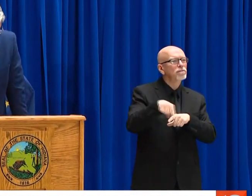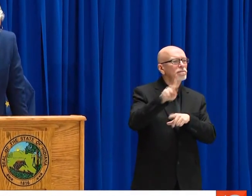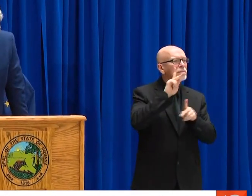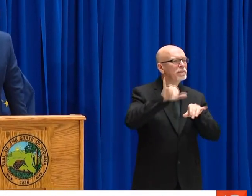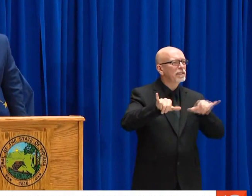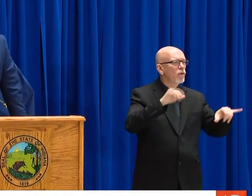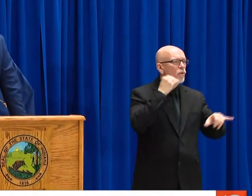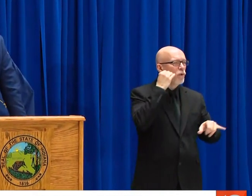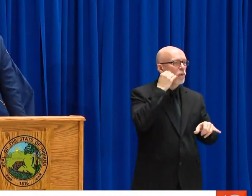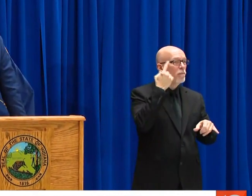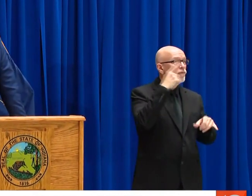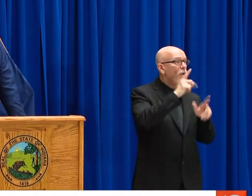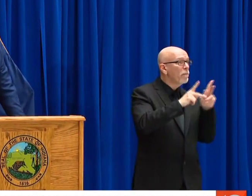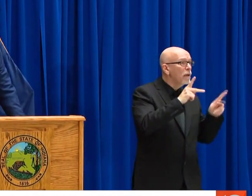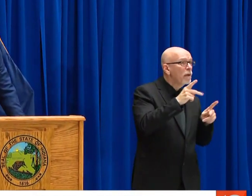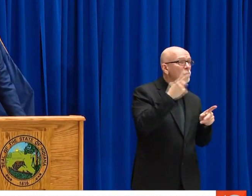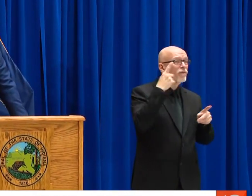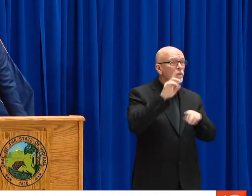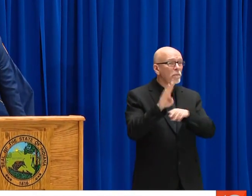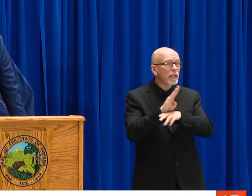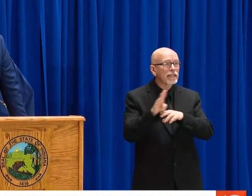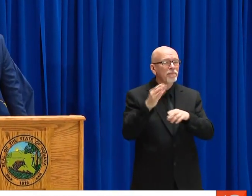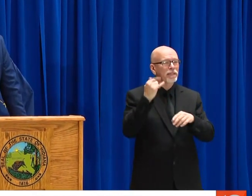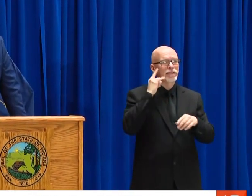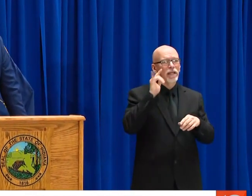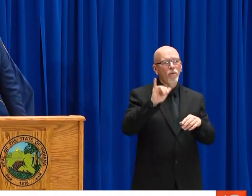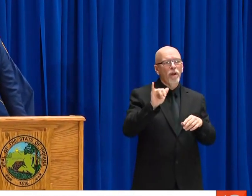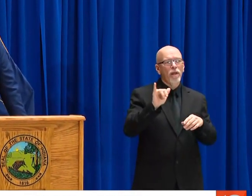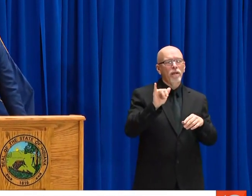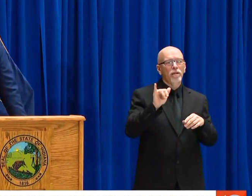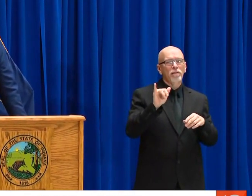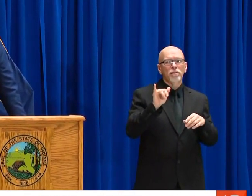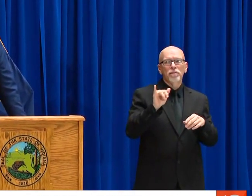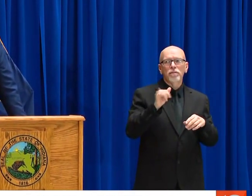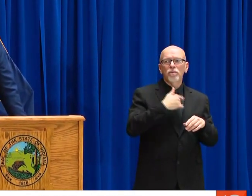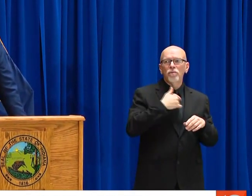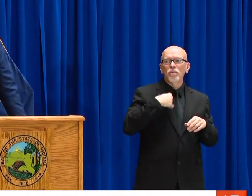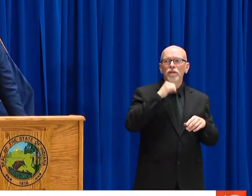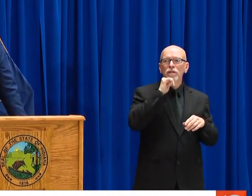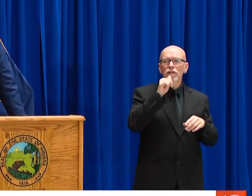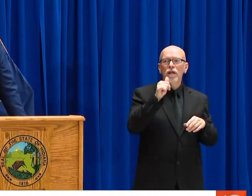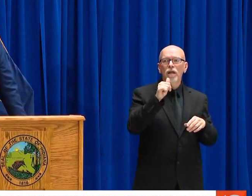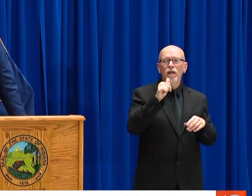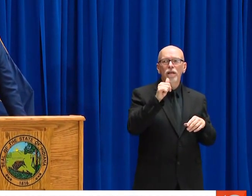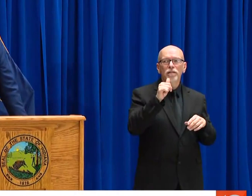FEDERAL GOVERNMENT AS WELL. CAN YOU TALK A LITTLE BIT MORE ABOUT THE ENFORCEMENT OF